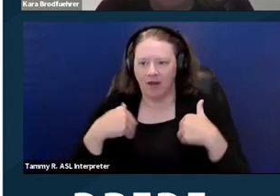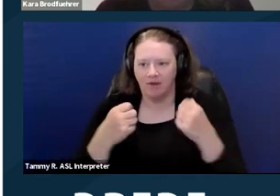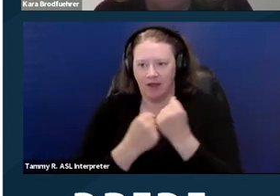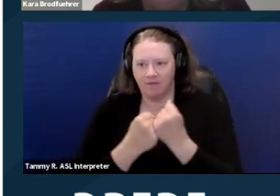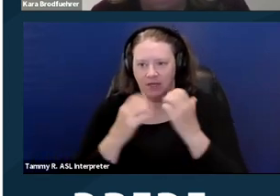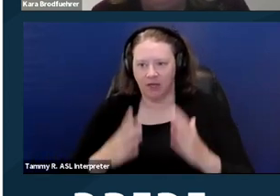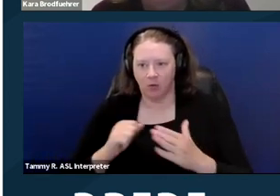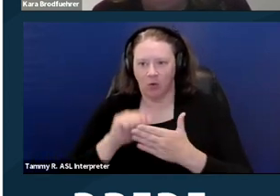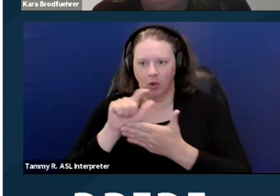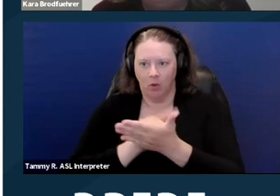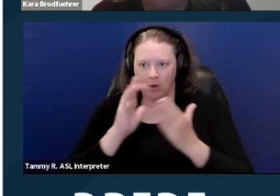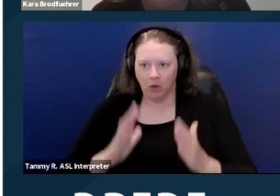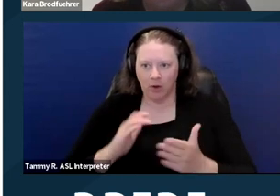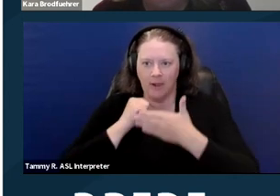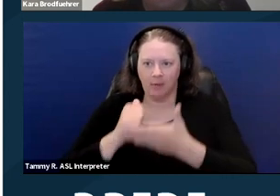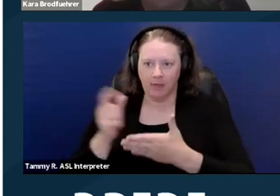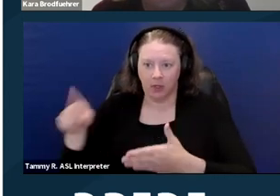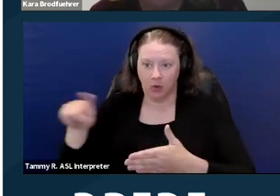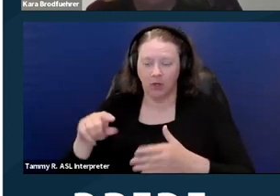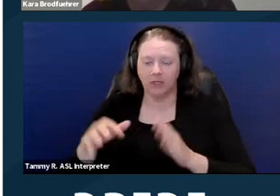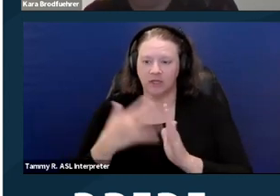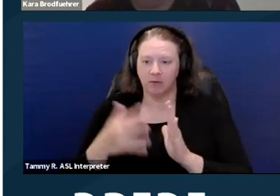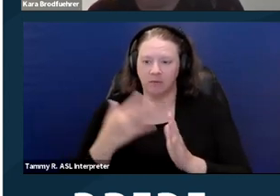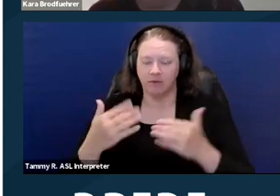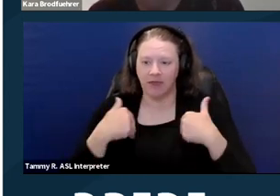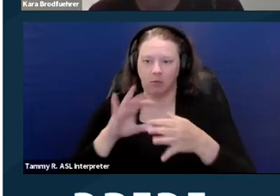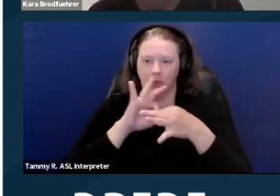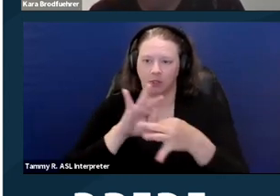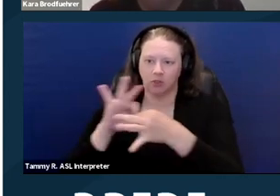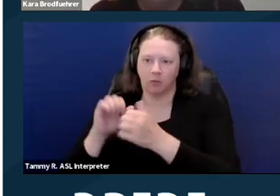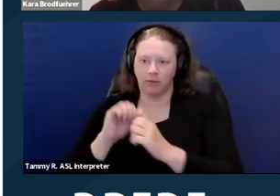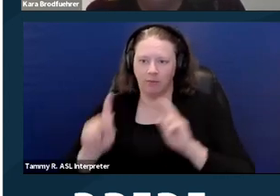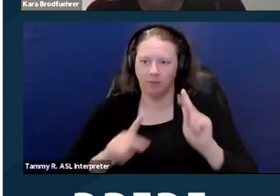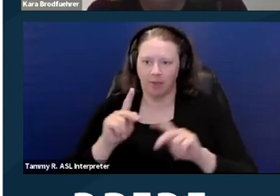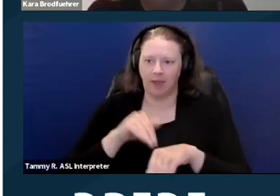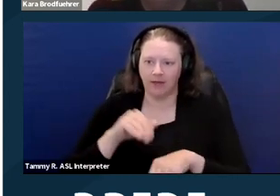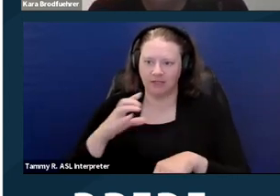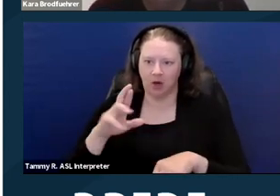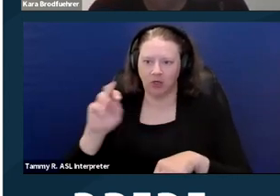that's helping you, sometimes they do have relationships with folks at CRD that they can get in touch with